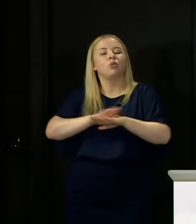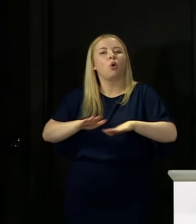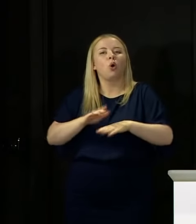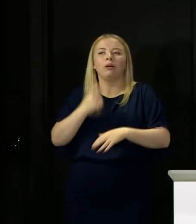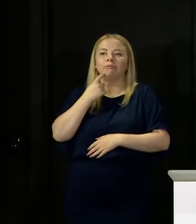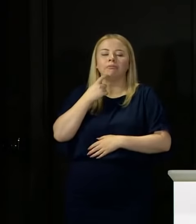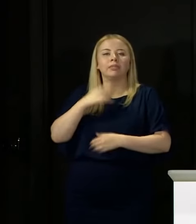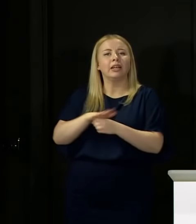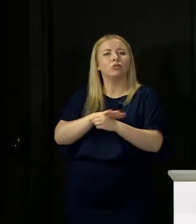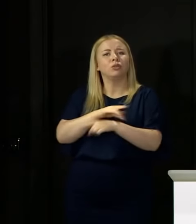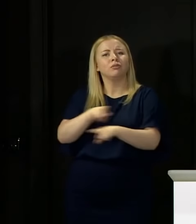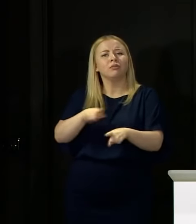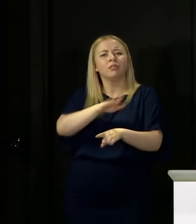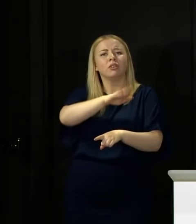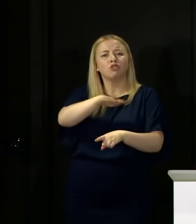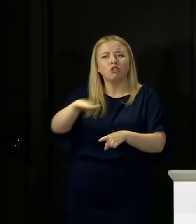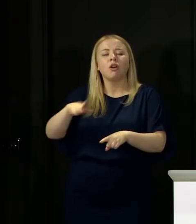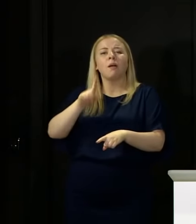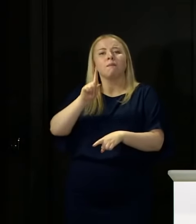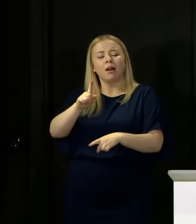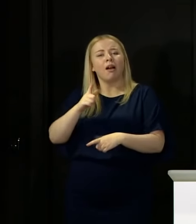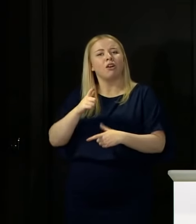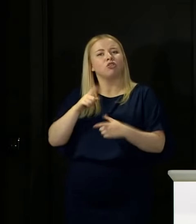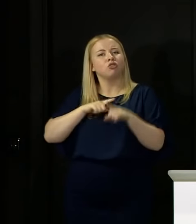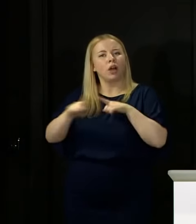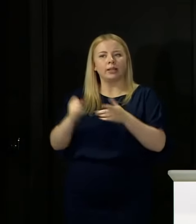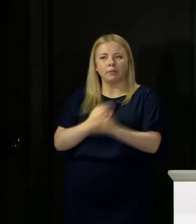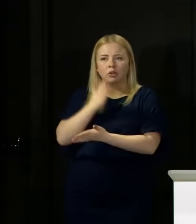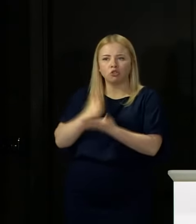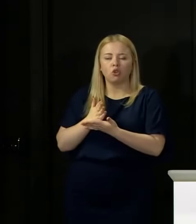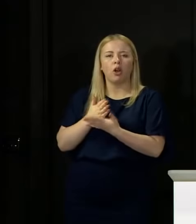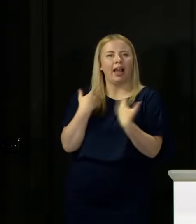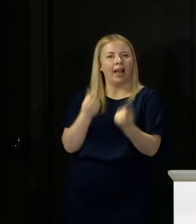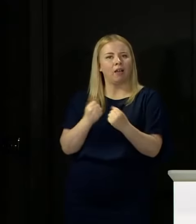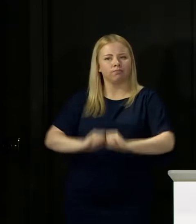But we are trying to make sure we have a credible system of results that young people can take